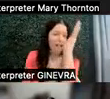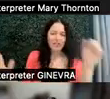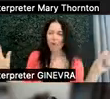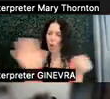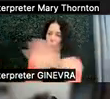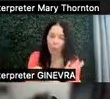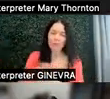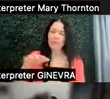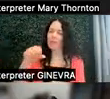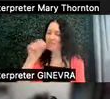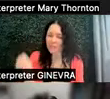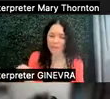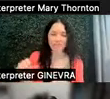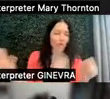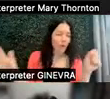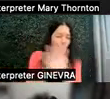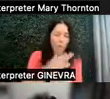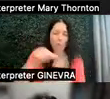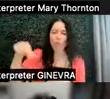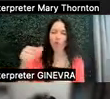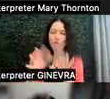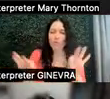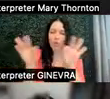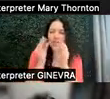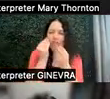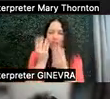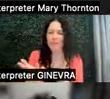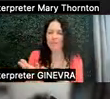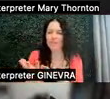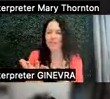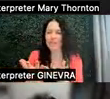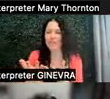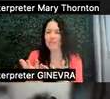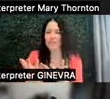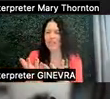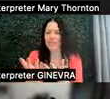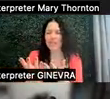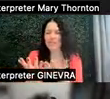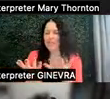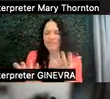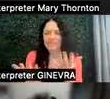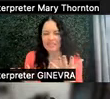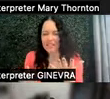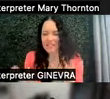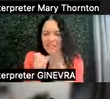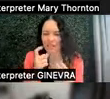of information at once, is, that does not work for me. Or I find it overwhelming, and I maybe